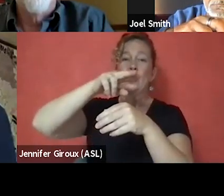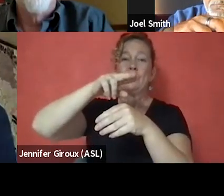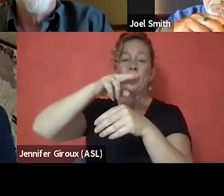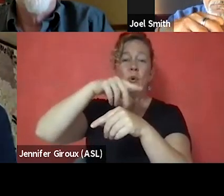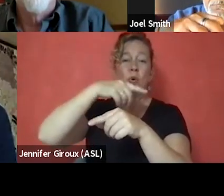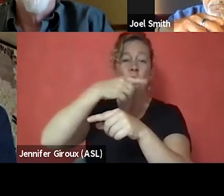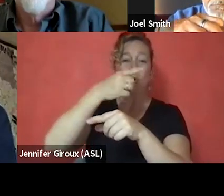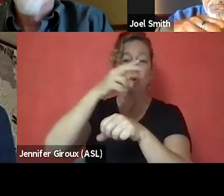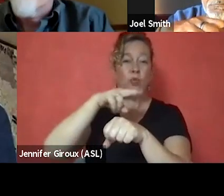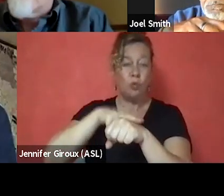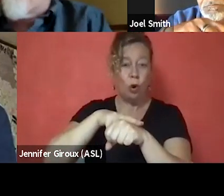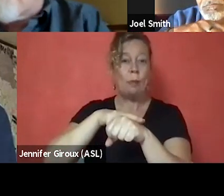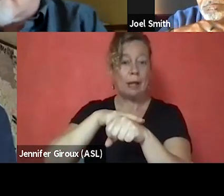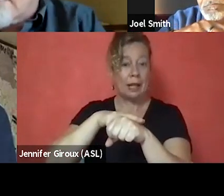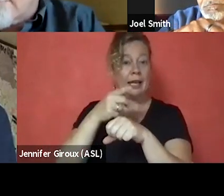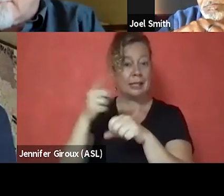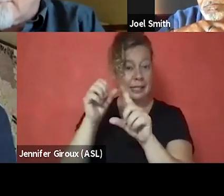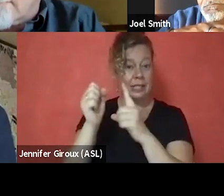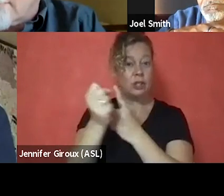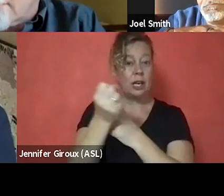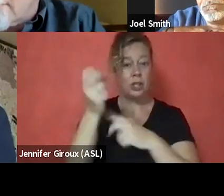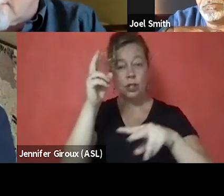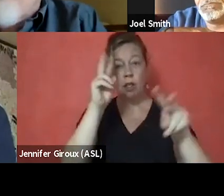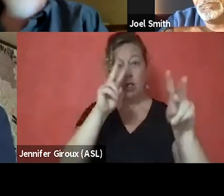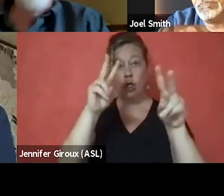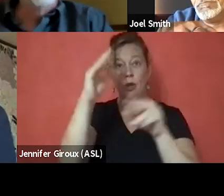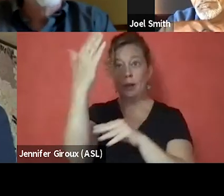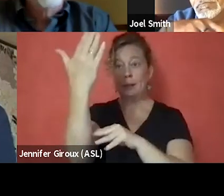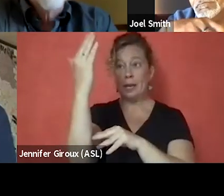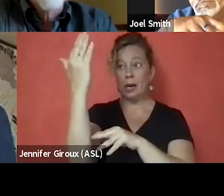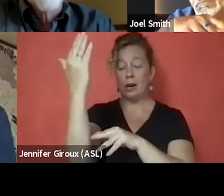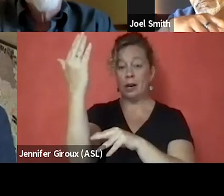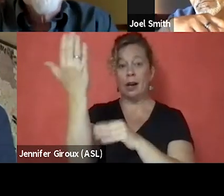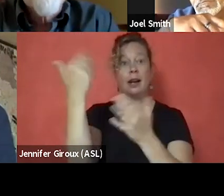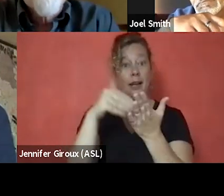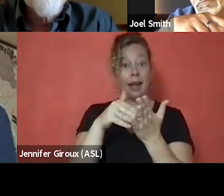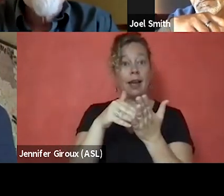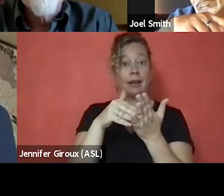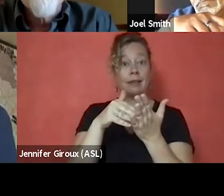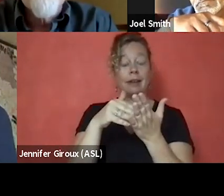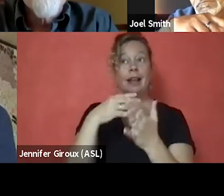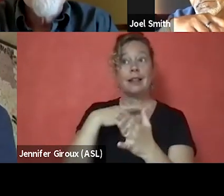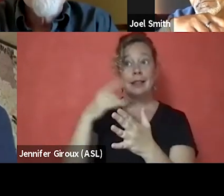and actually be able to look in the mirror once again, and like the person looking back.